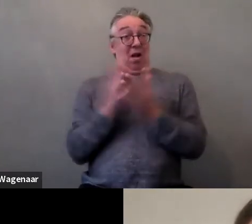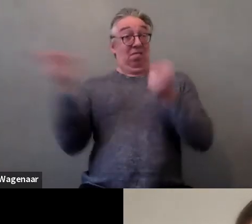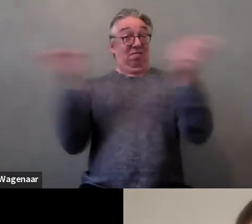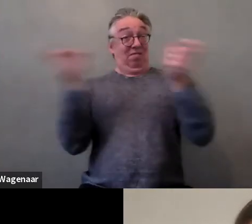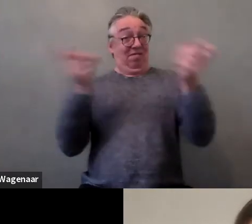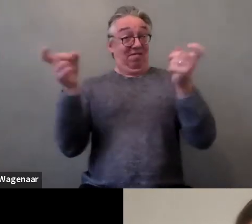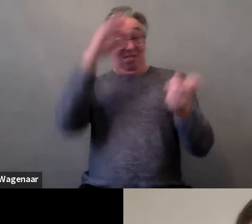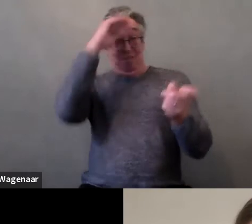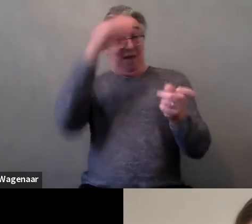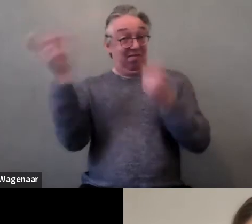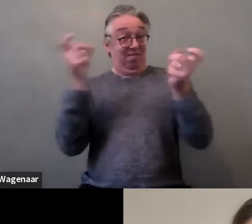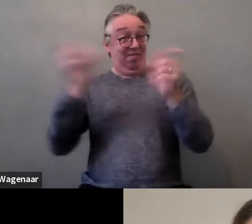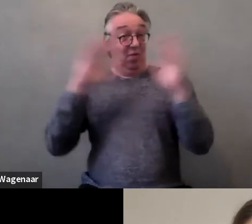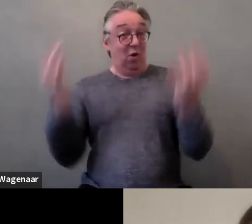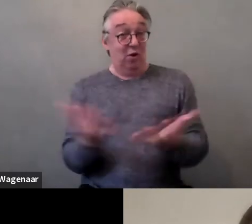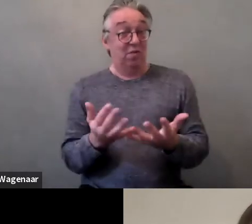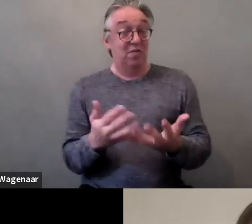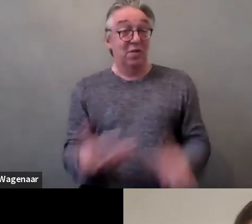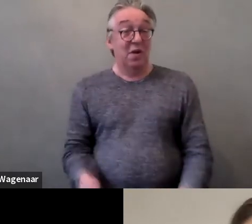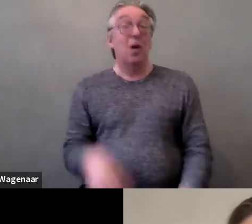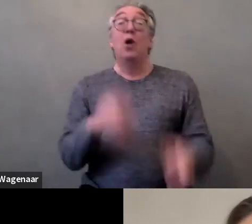and the second part by Katarzyna Żeglicka,